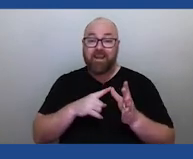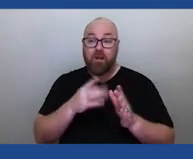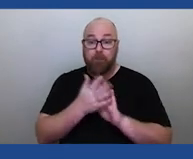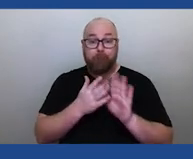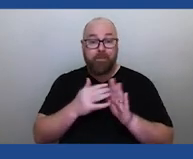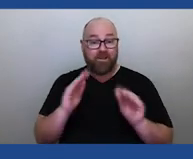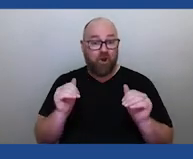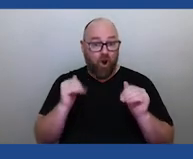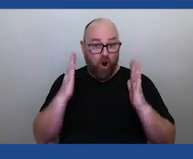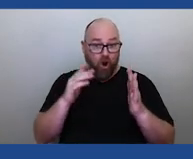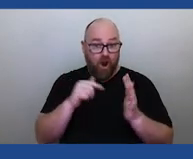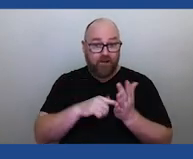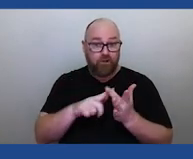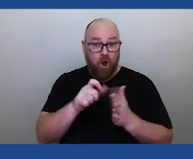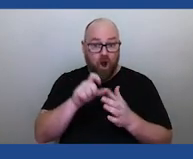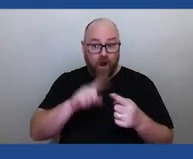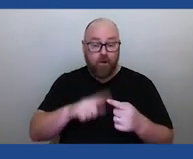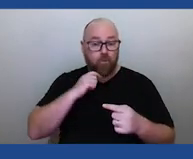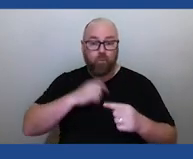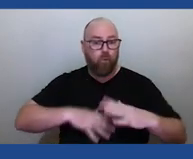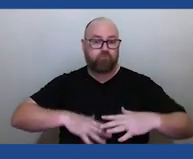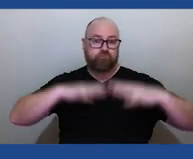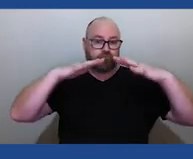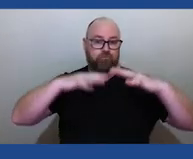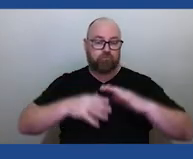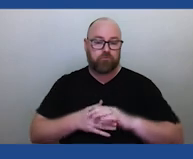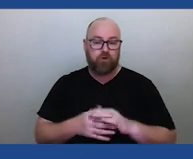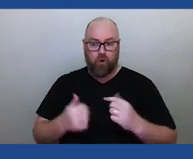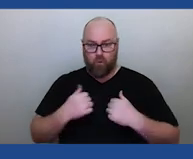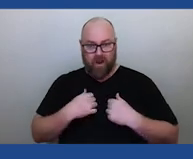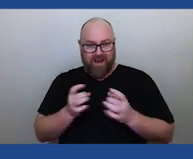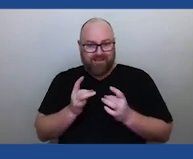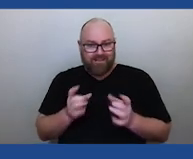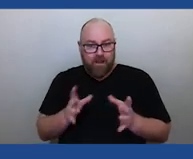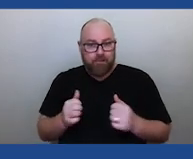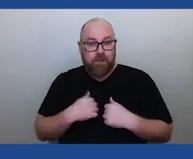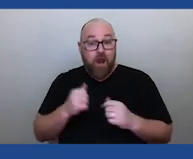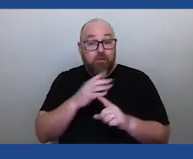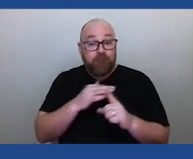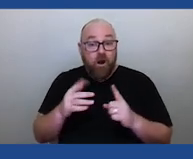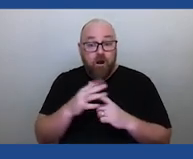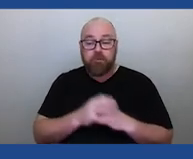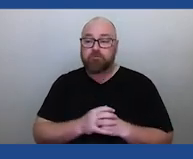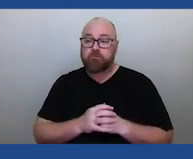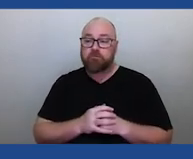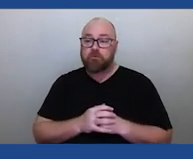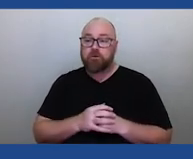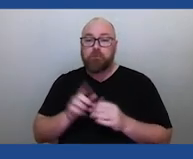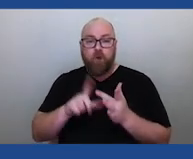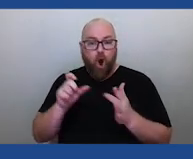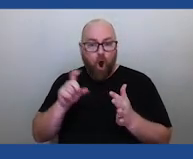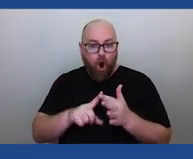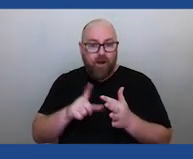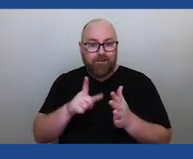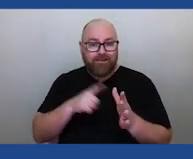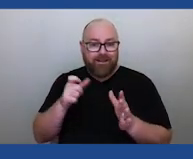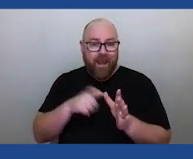So our destruction of the environment, the melting of the icecaps that are causing these sea levels to rise,